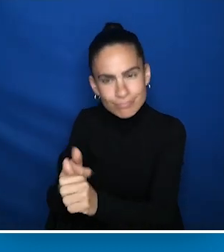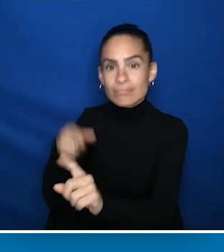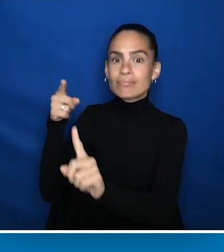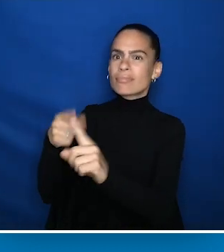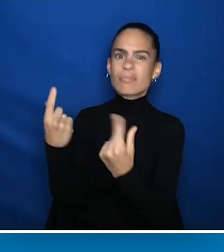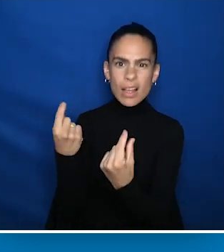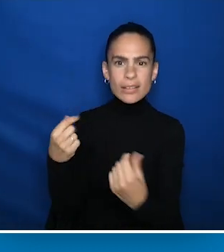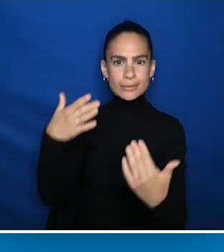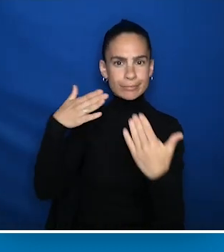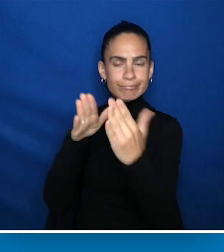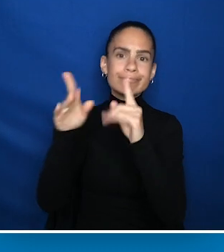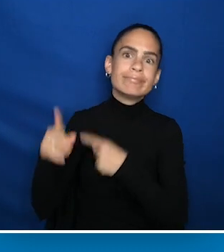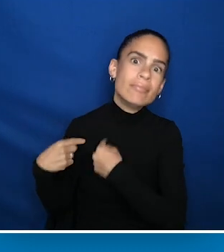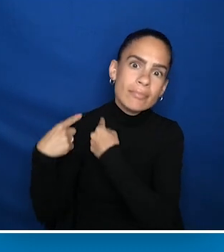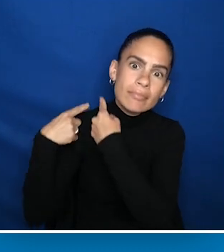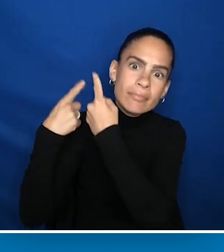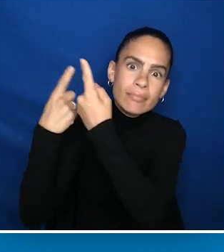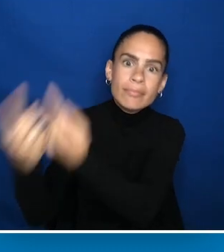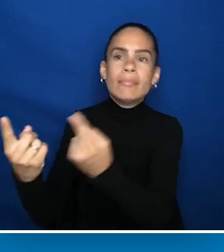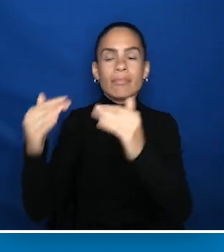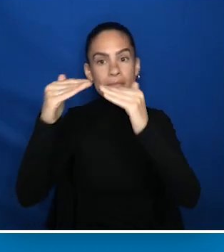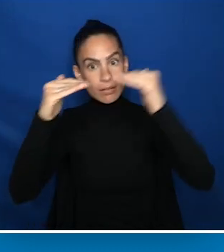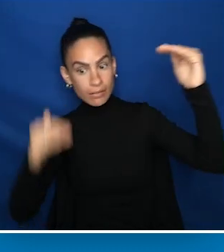to address the decades-long, ever-growing health disparities